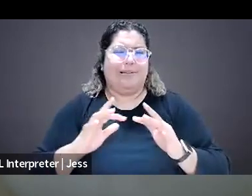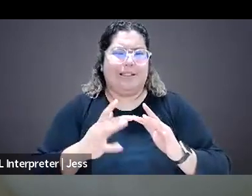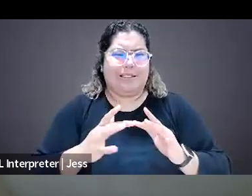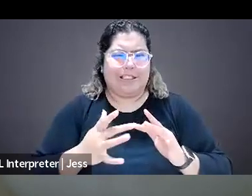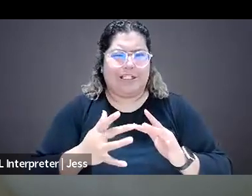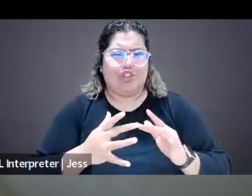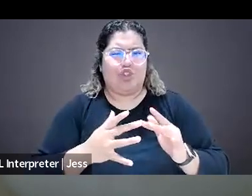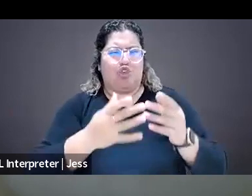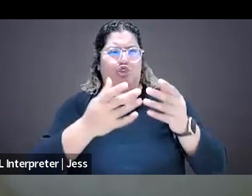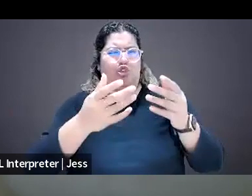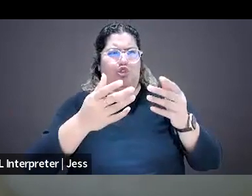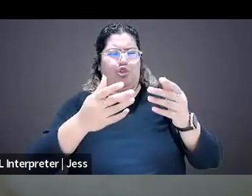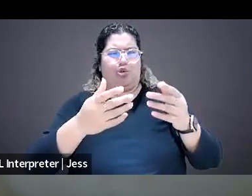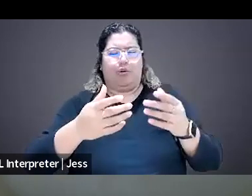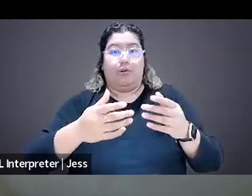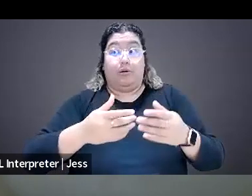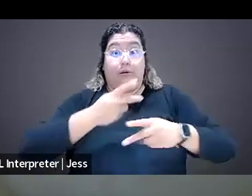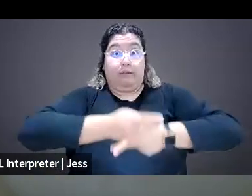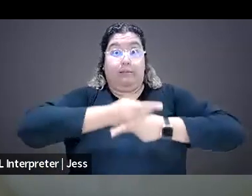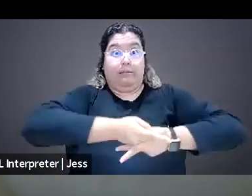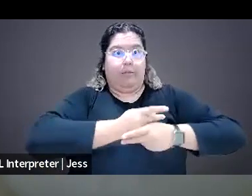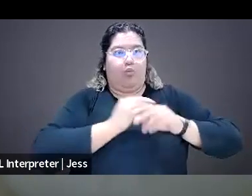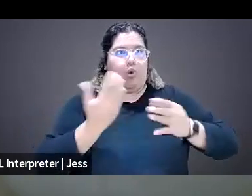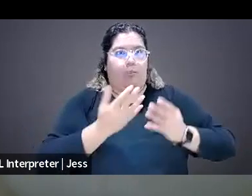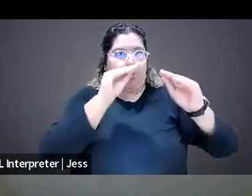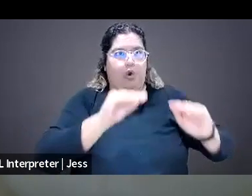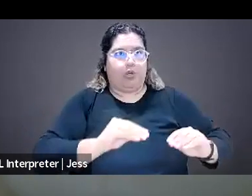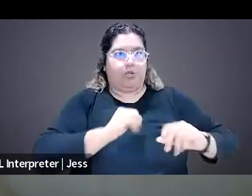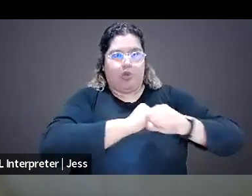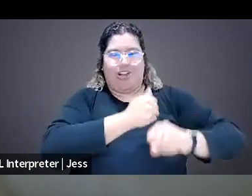and still is being targeted. But there are significant number of resources